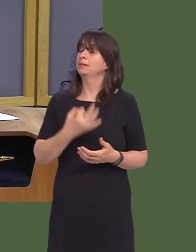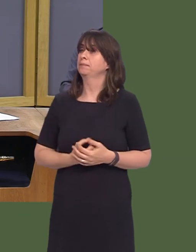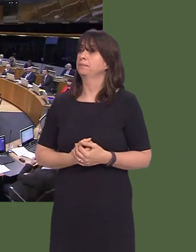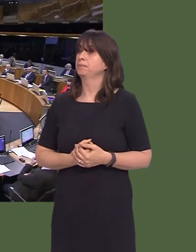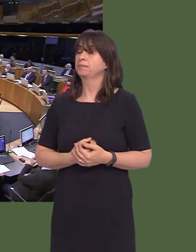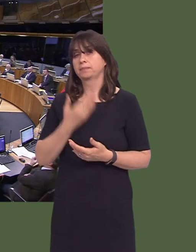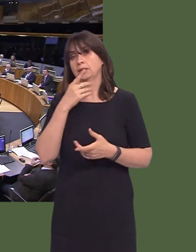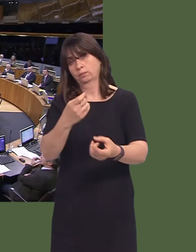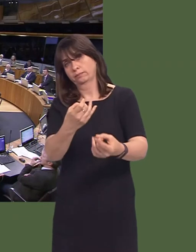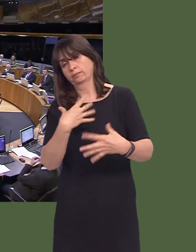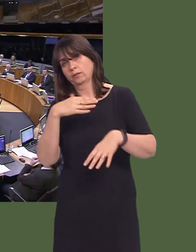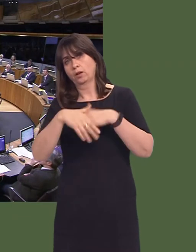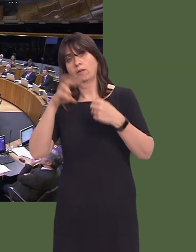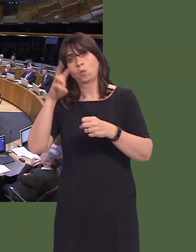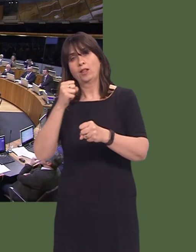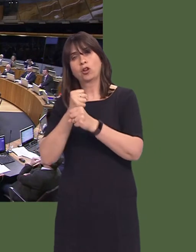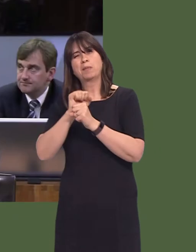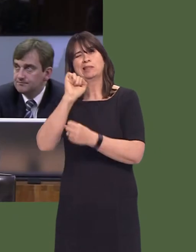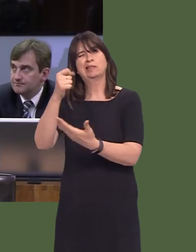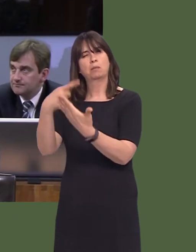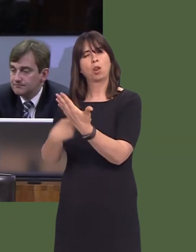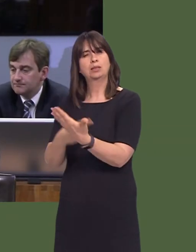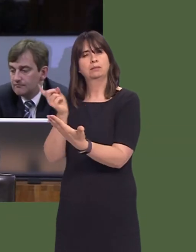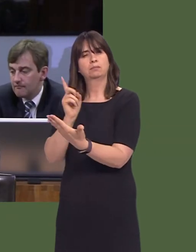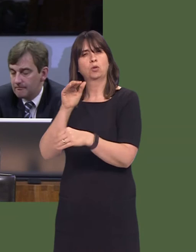gyfer cefnogi ysgolion gwledig yng Nghanol De Cymru? OAQ52019